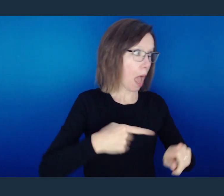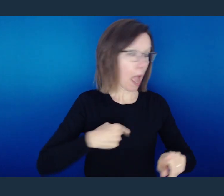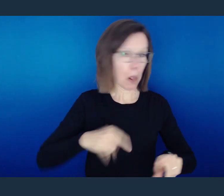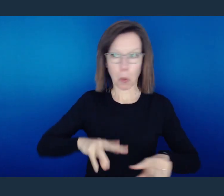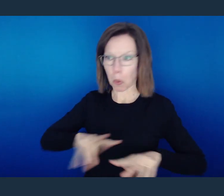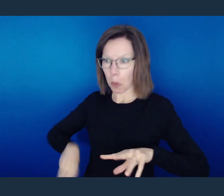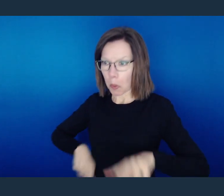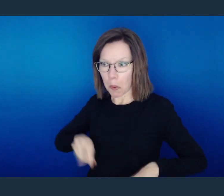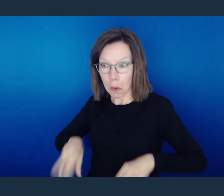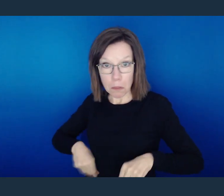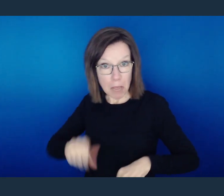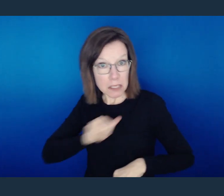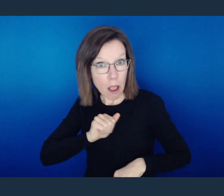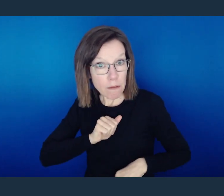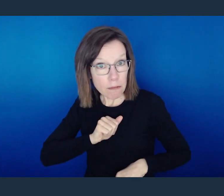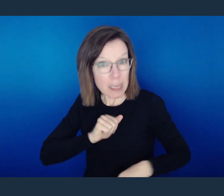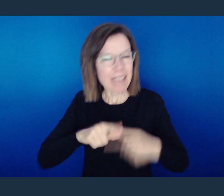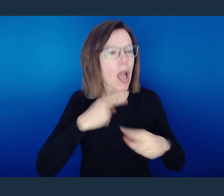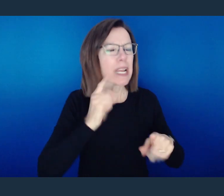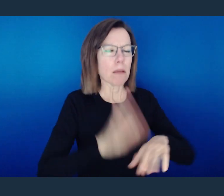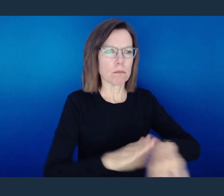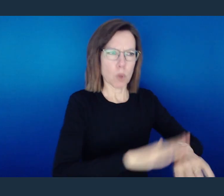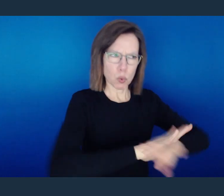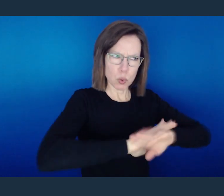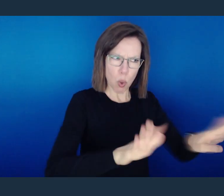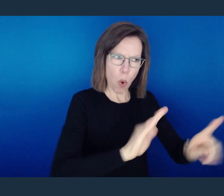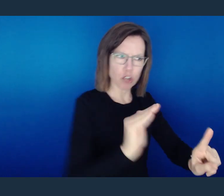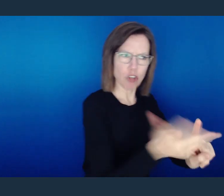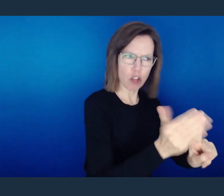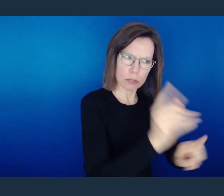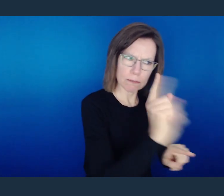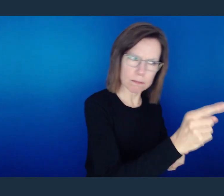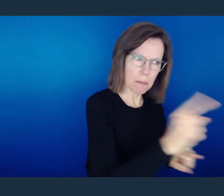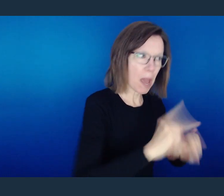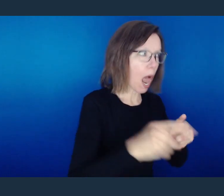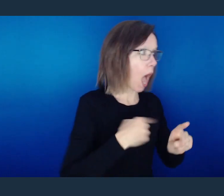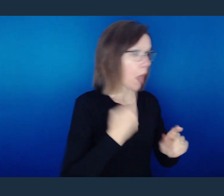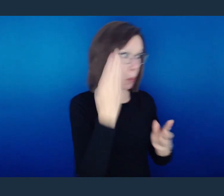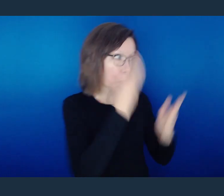You who say that one must not commit adultery, do you commit adultery?